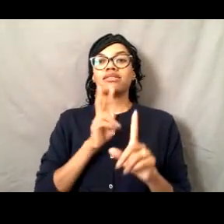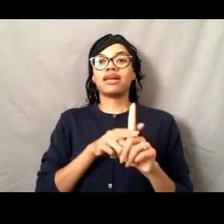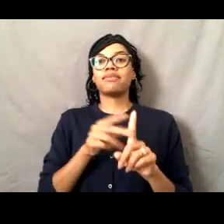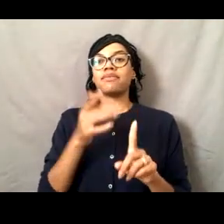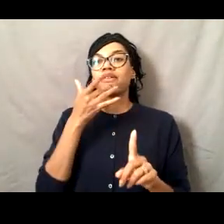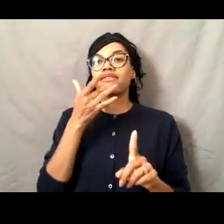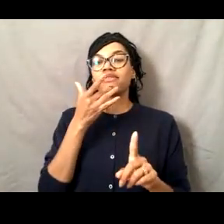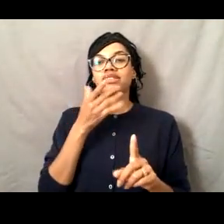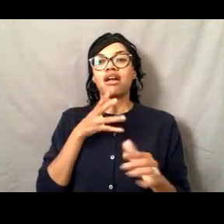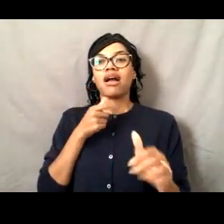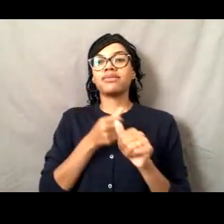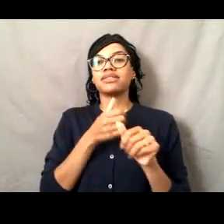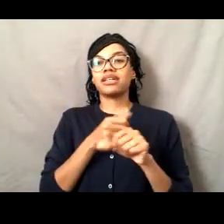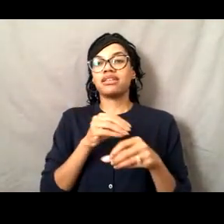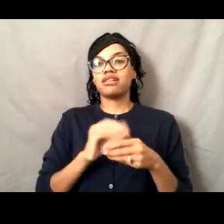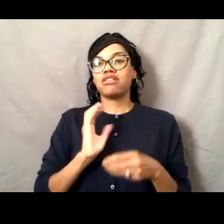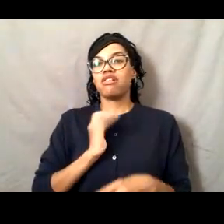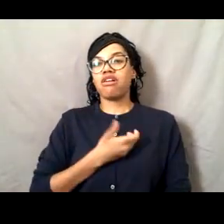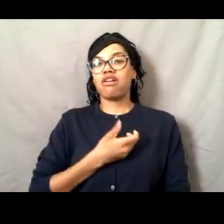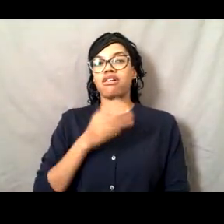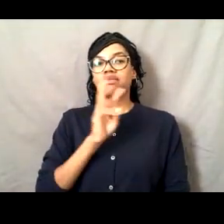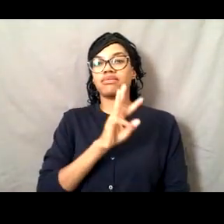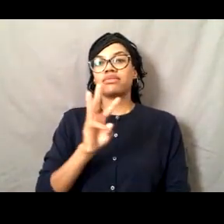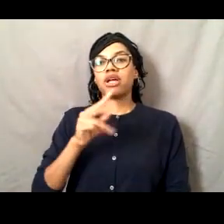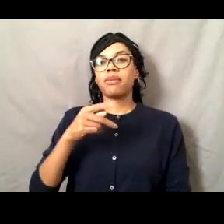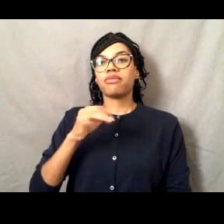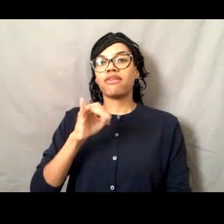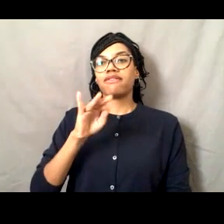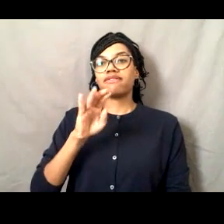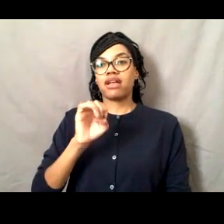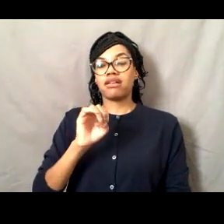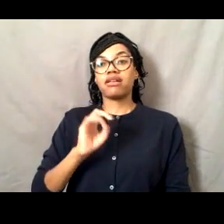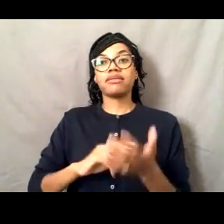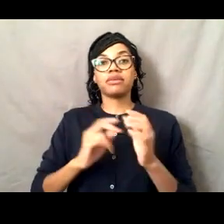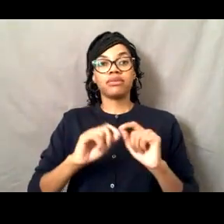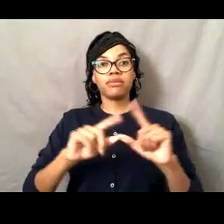So we go through periodically and can look at all of the assignments that are available